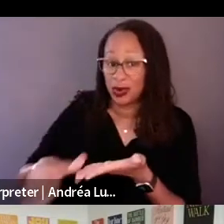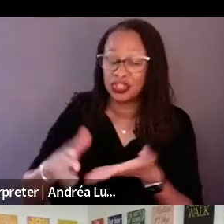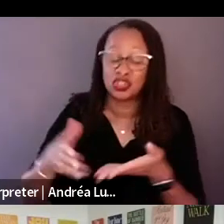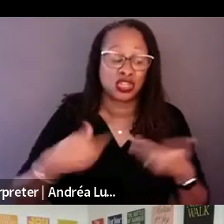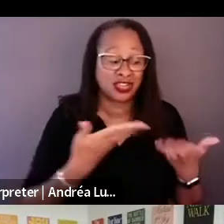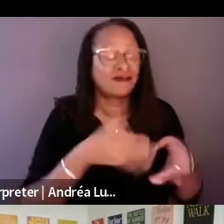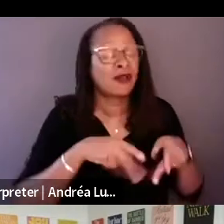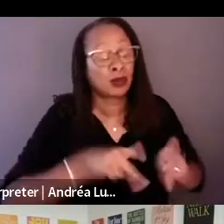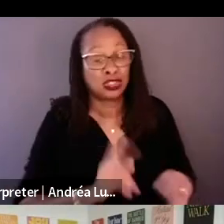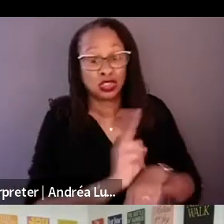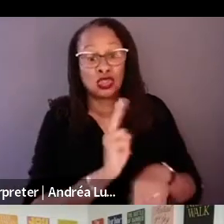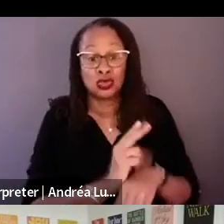important.